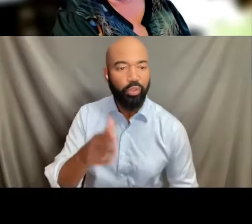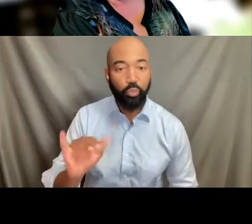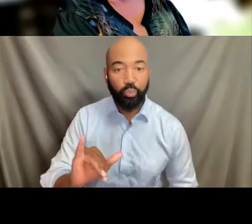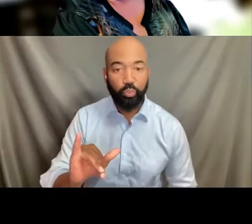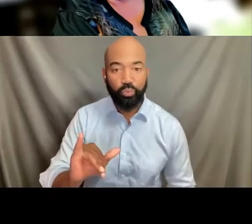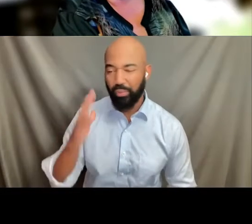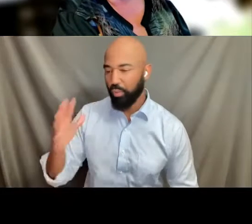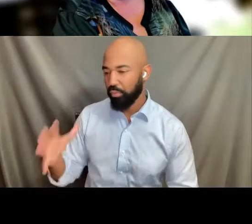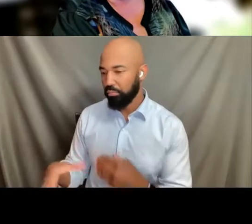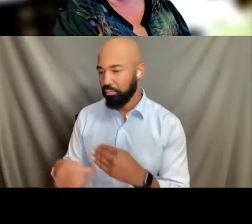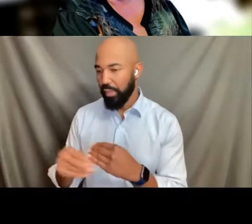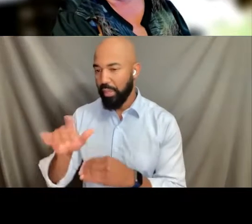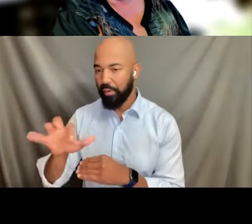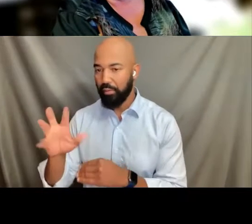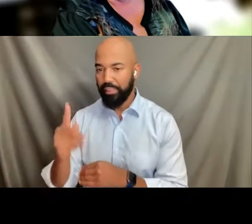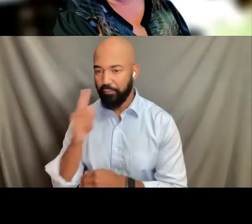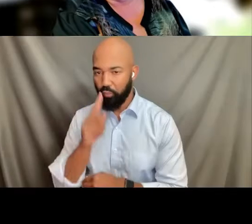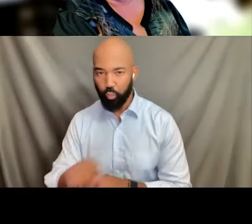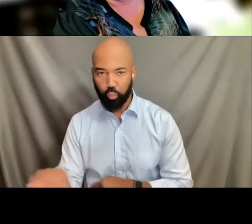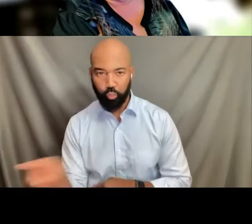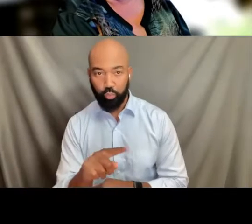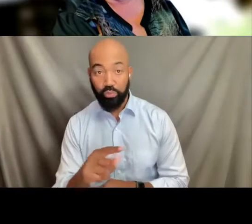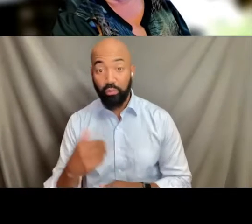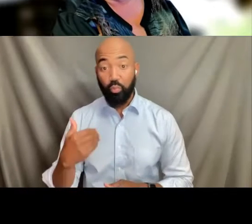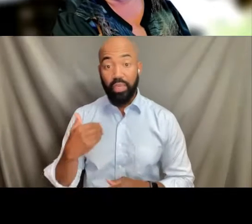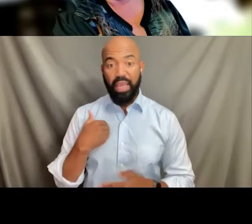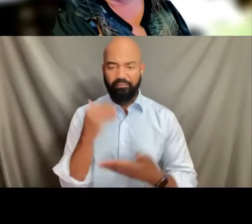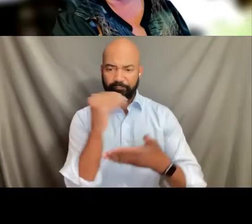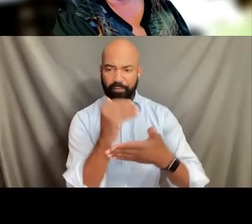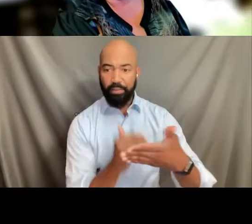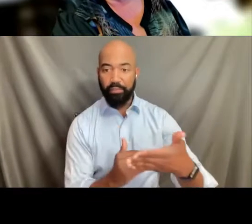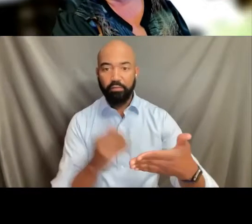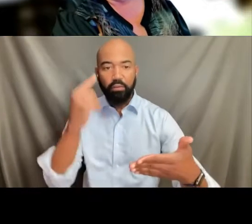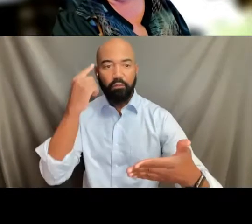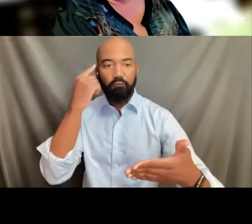FORGE has a directory of mental health therapists in Wisconsin,